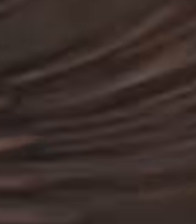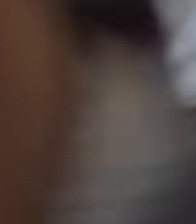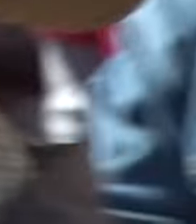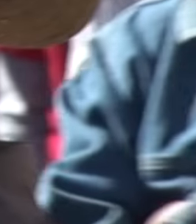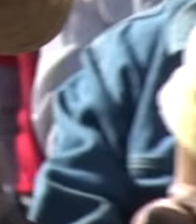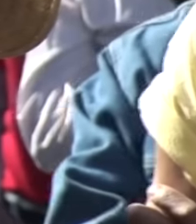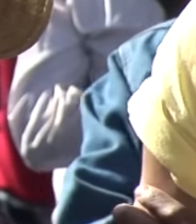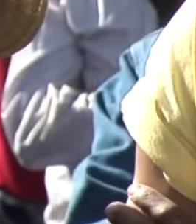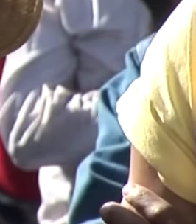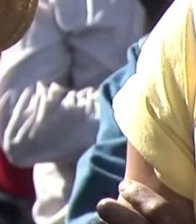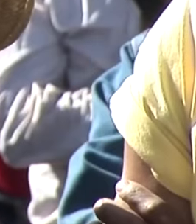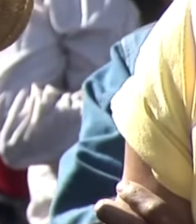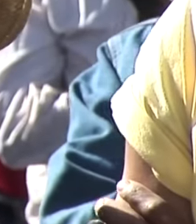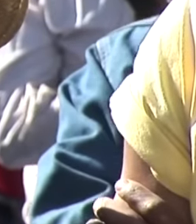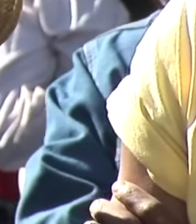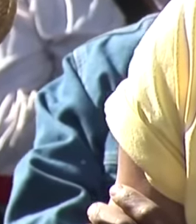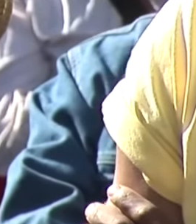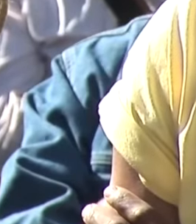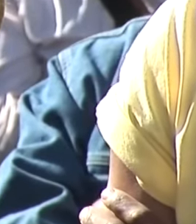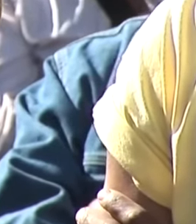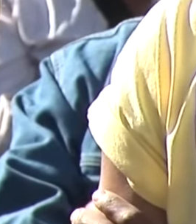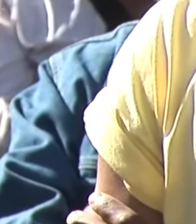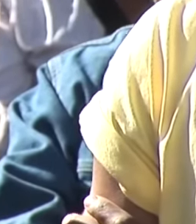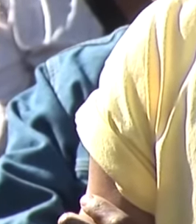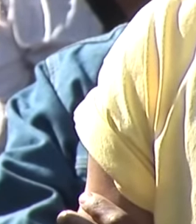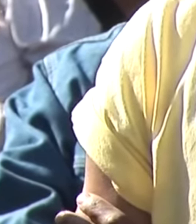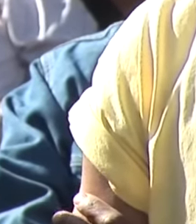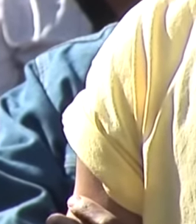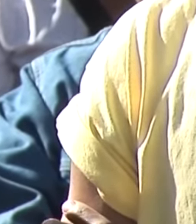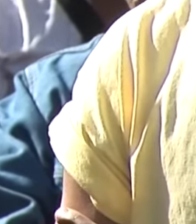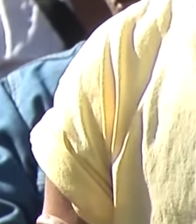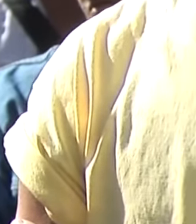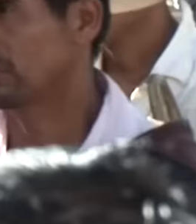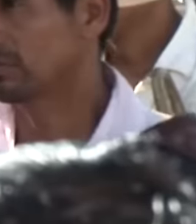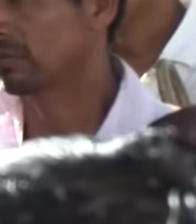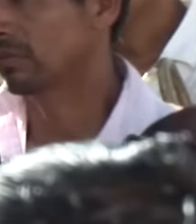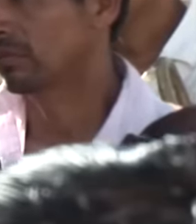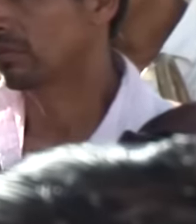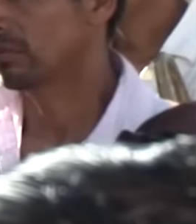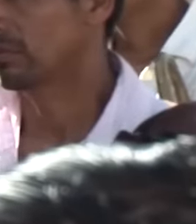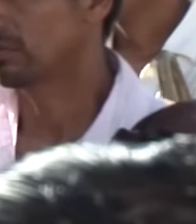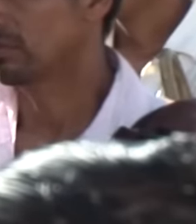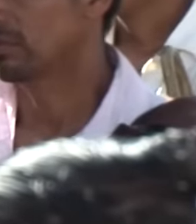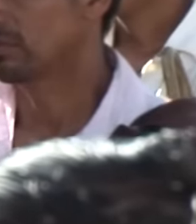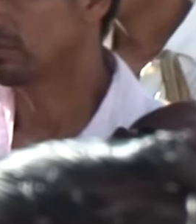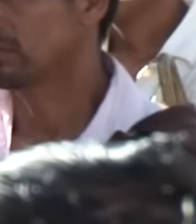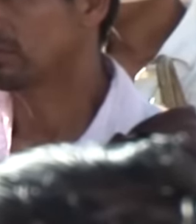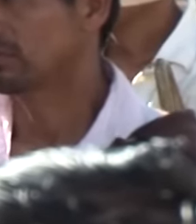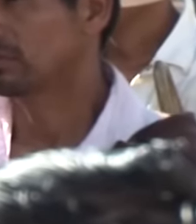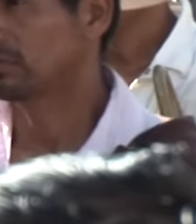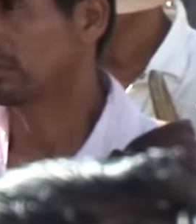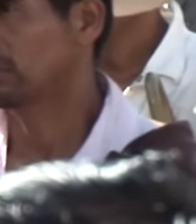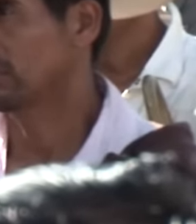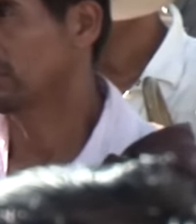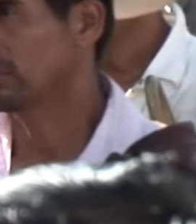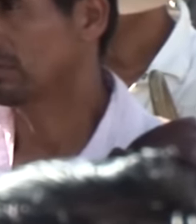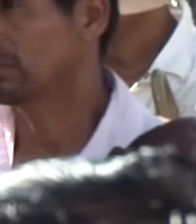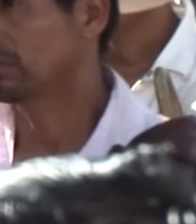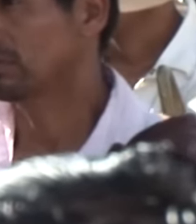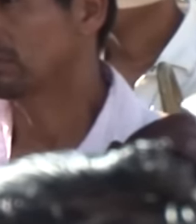poor and those below. For this reason, the president proposes that the people be the ones who elect These